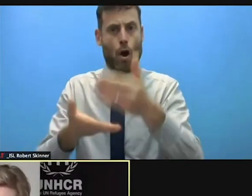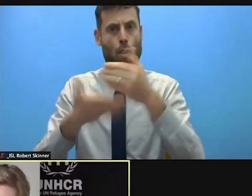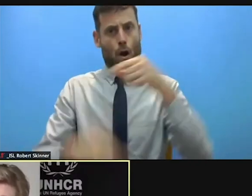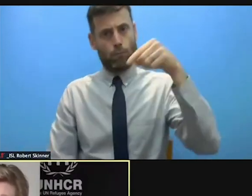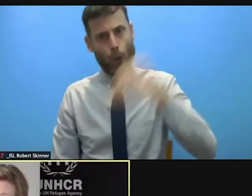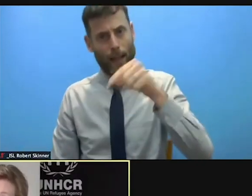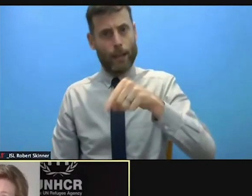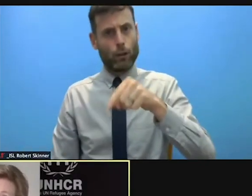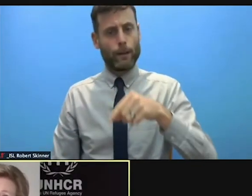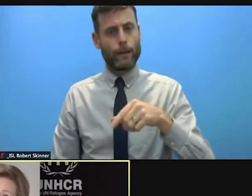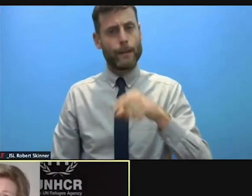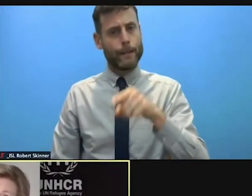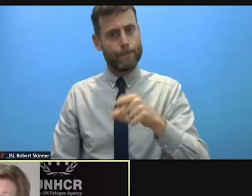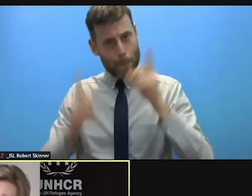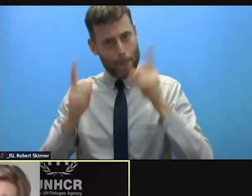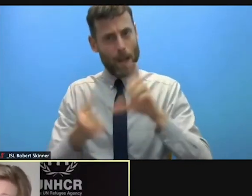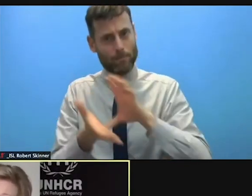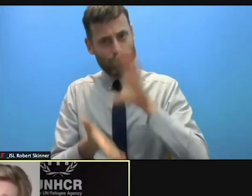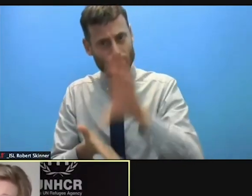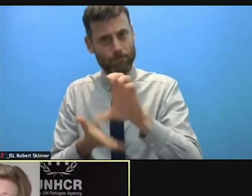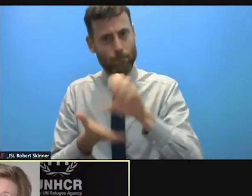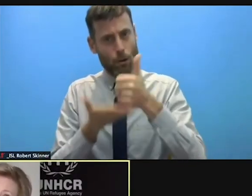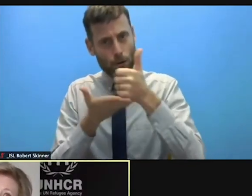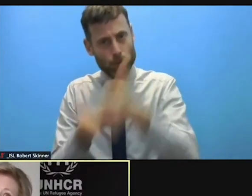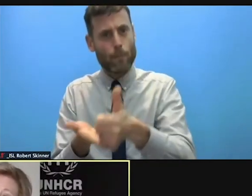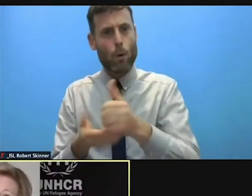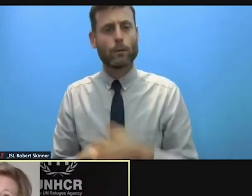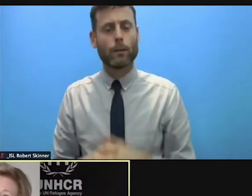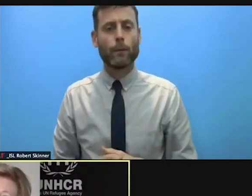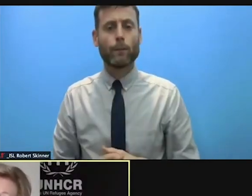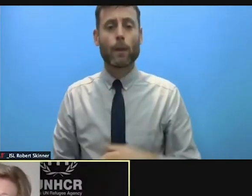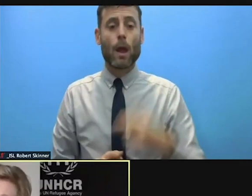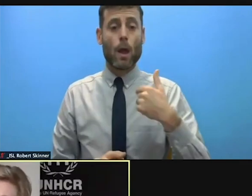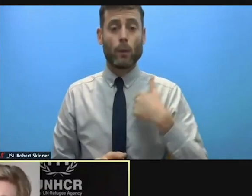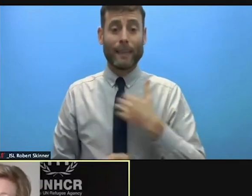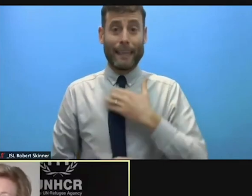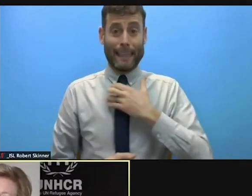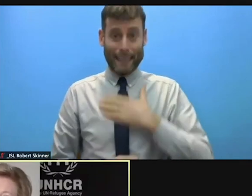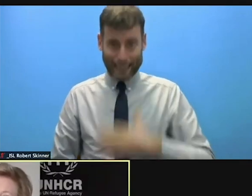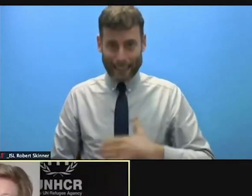also been mentioned today. The evidence and the data. But we need to bring the stories with that